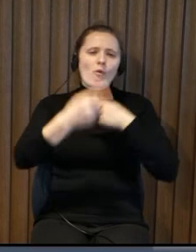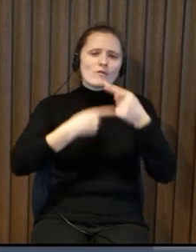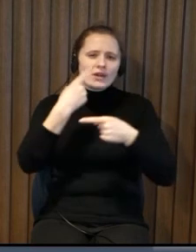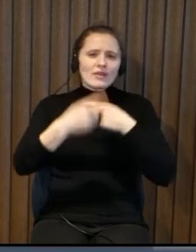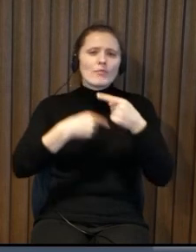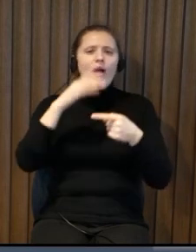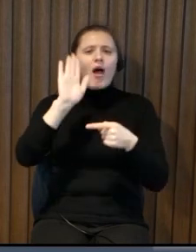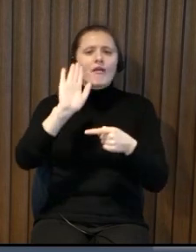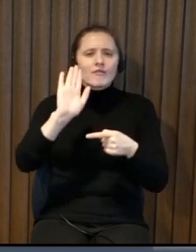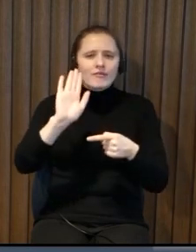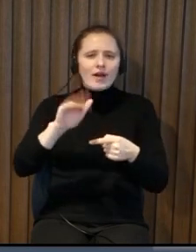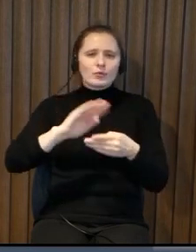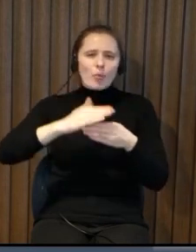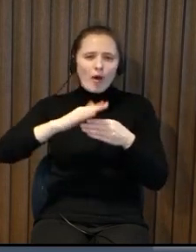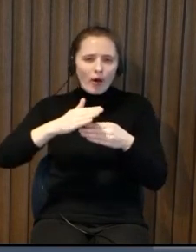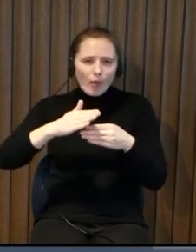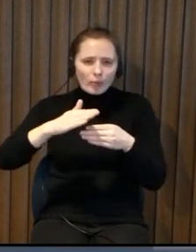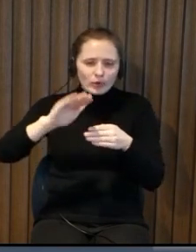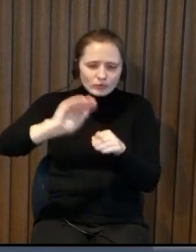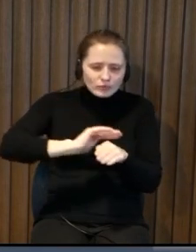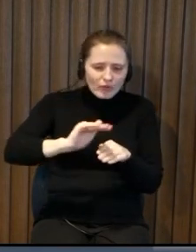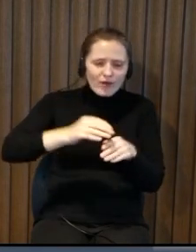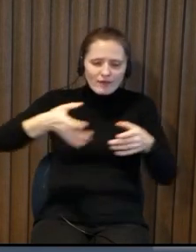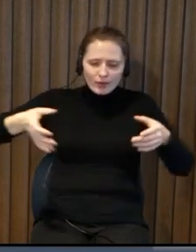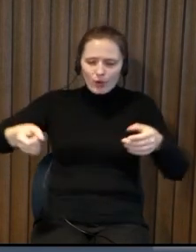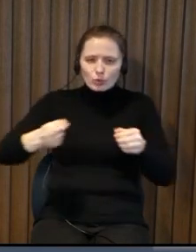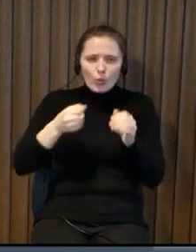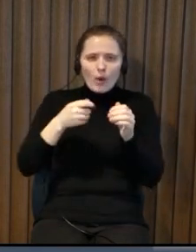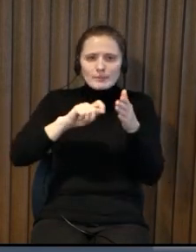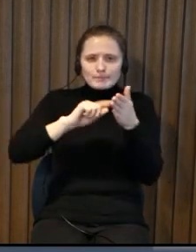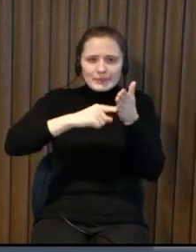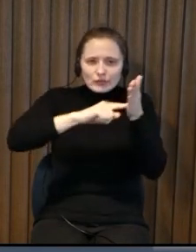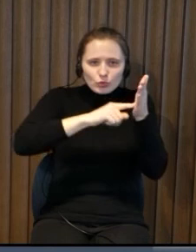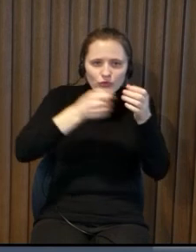violating all the logical thinking and and and if we